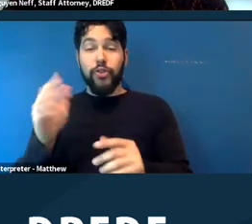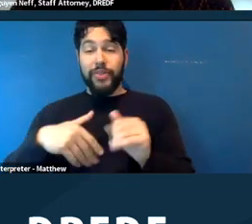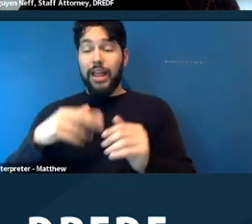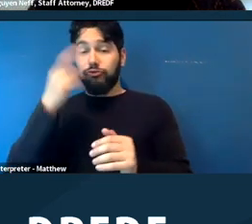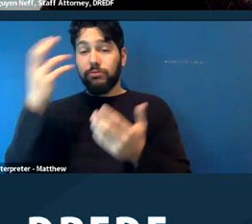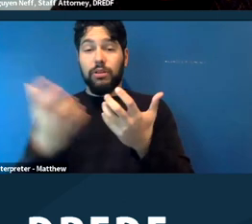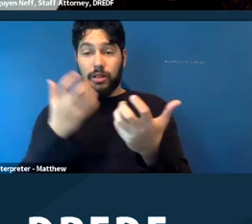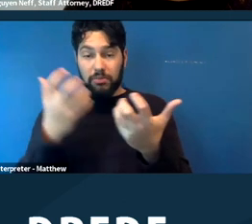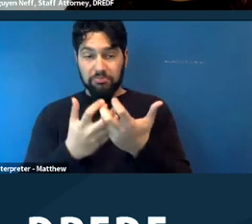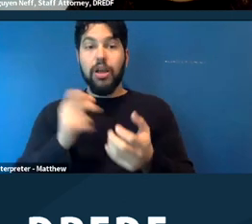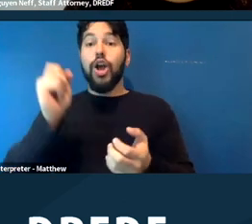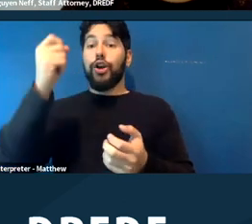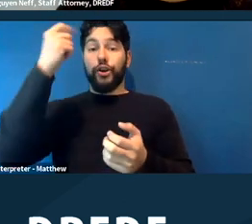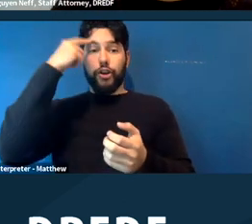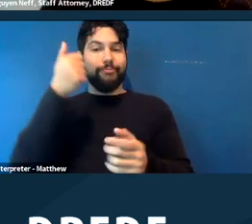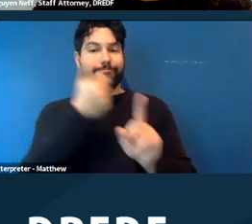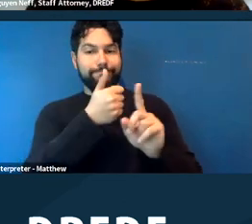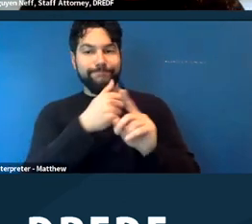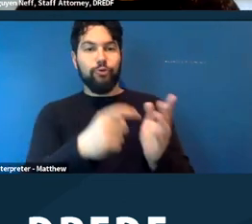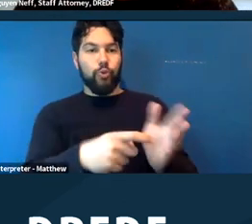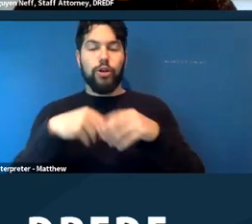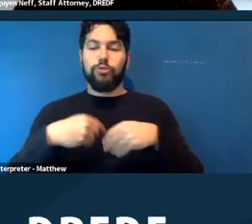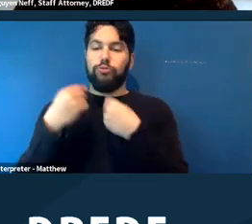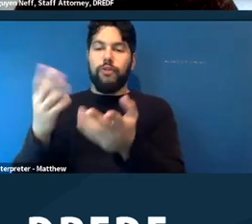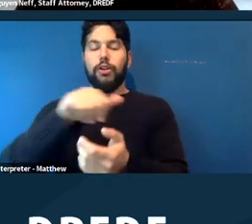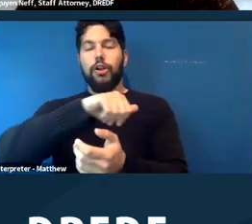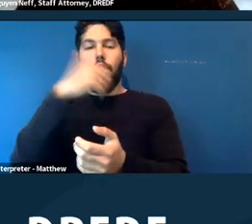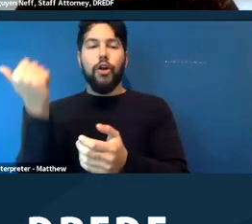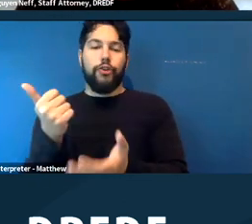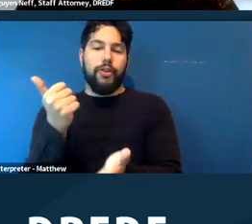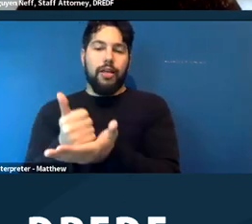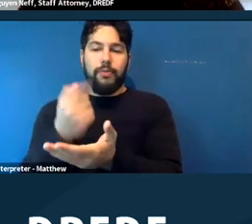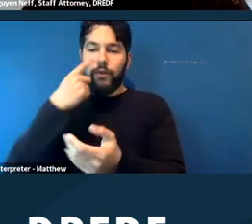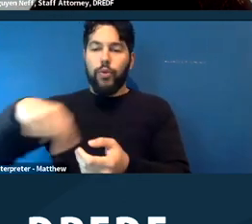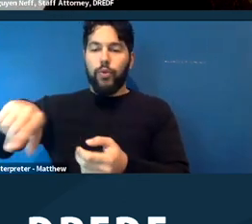the government is also required to provide other additional help to people with disabilities. So